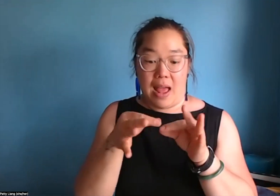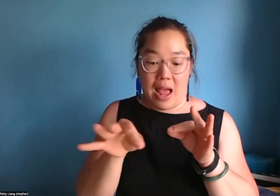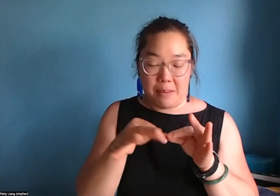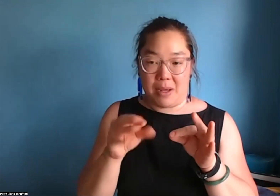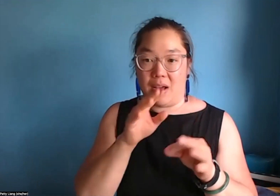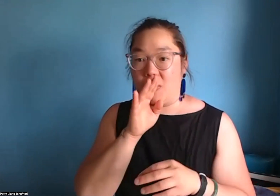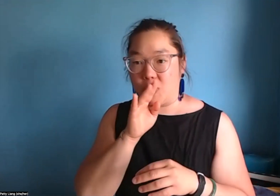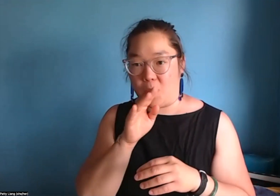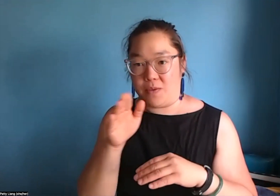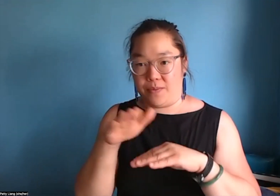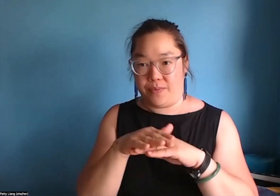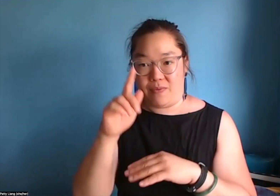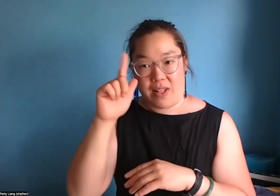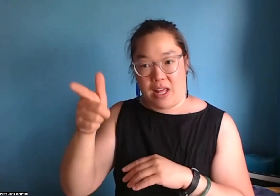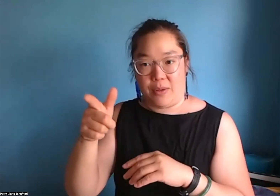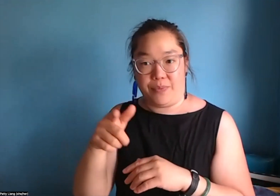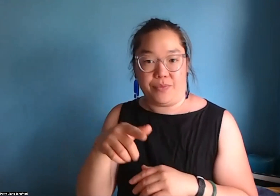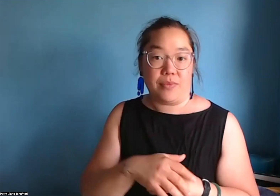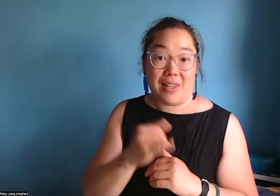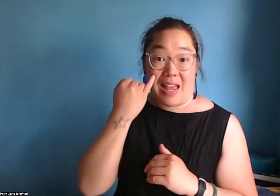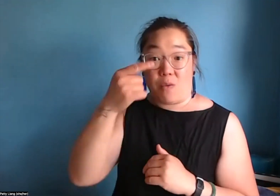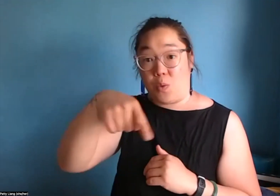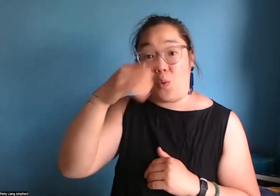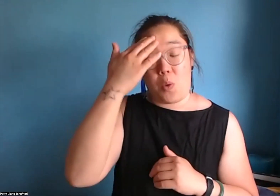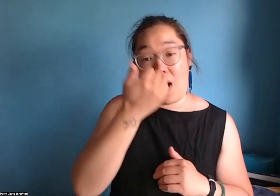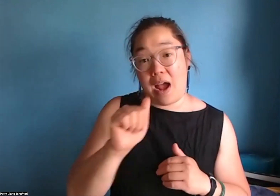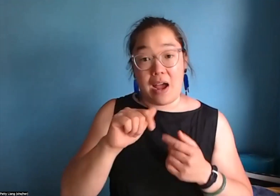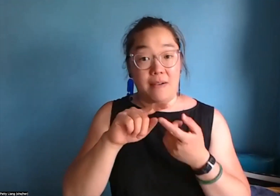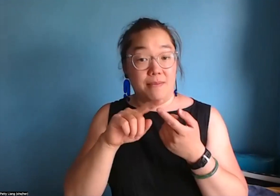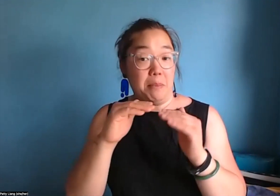They would like to watch it later, it will be captioned as well as voice interpreted.